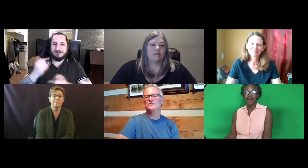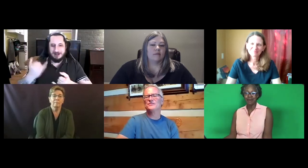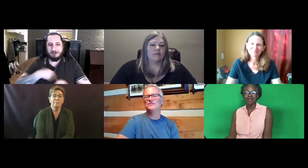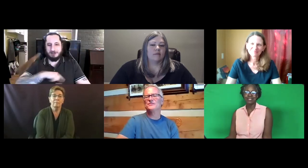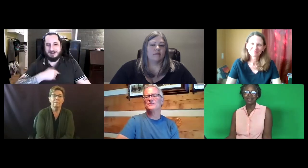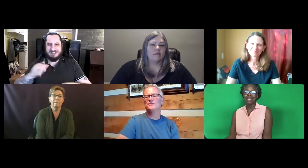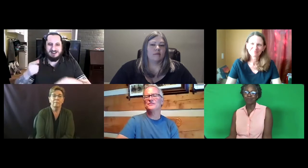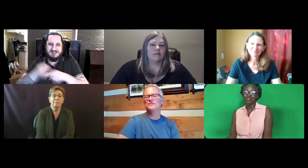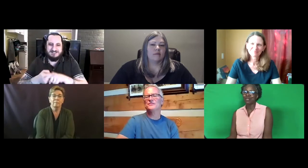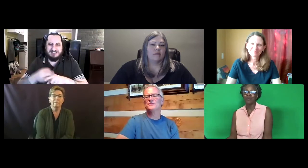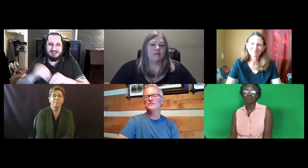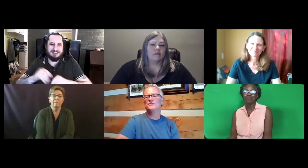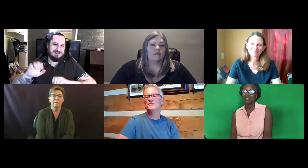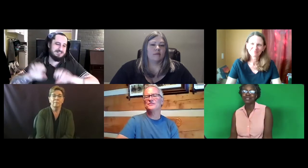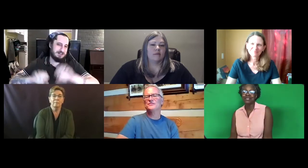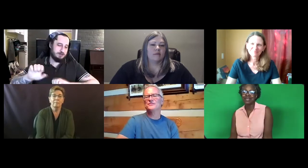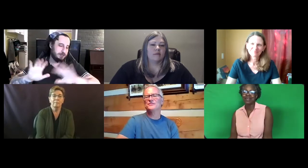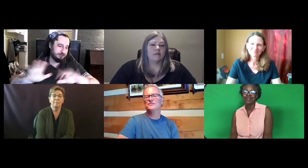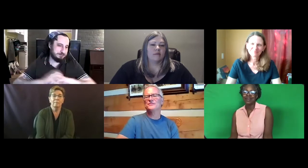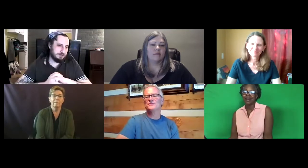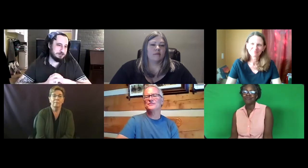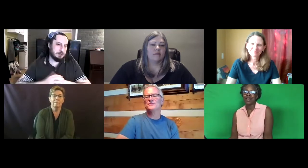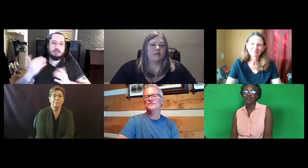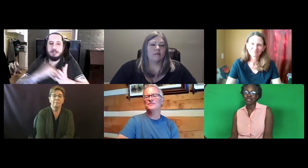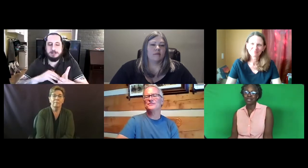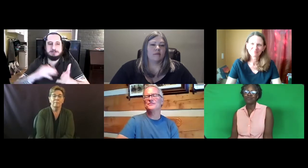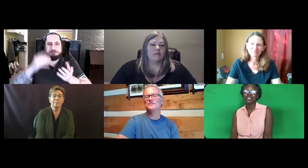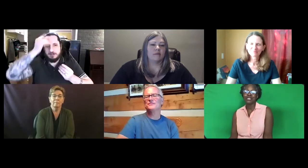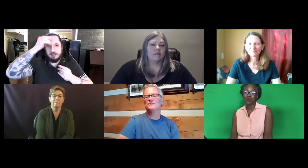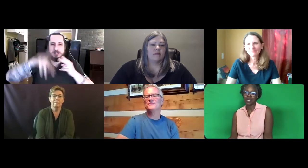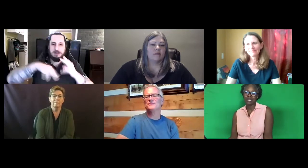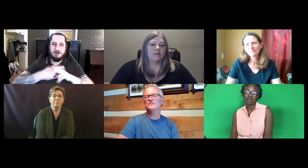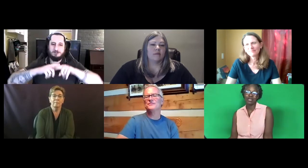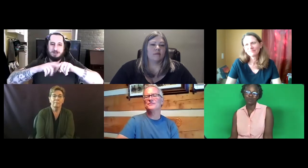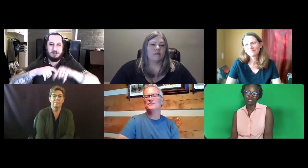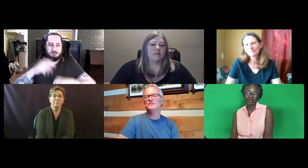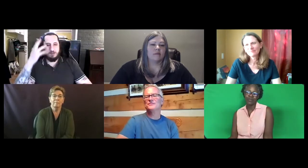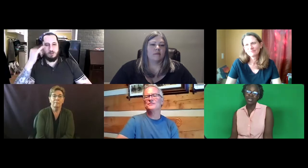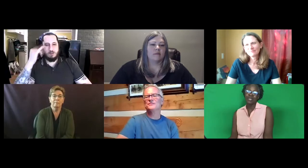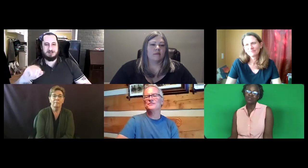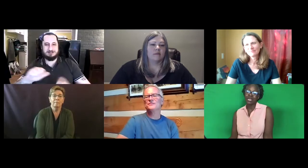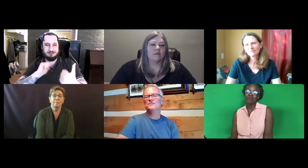American Sign Language, so that wouldn't be realistic. That would be a conflicting point in the evaluation.